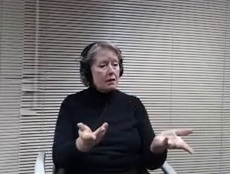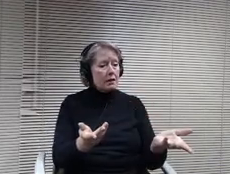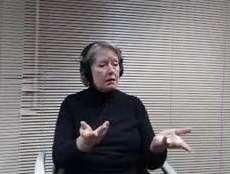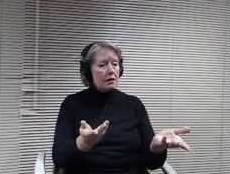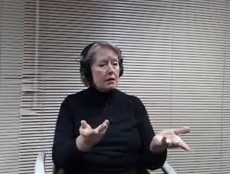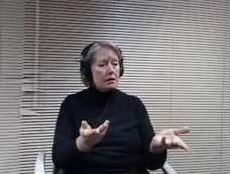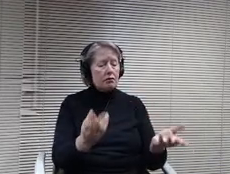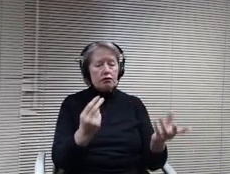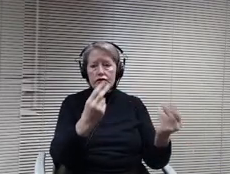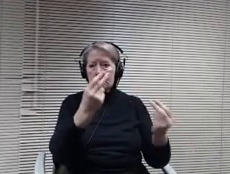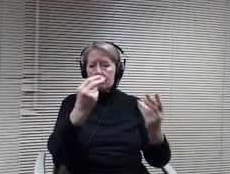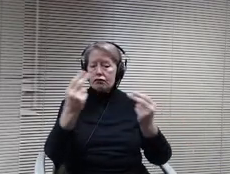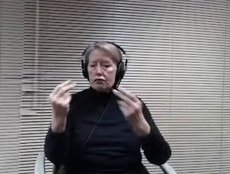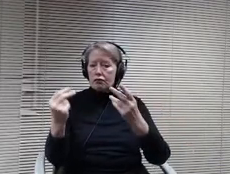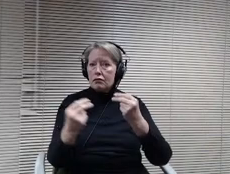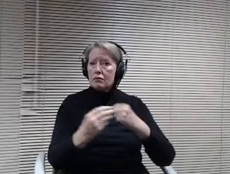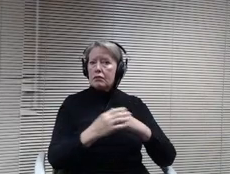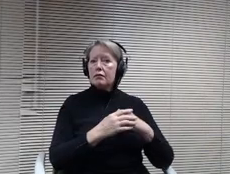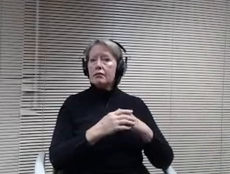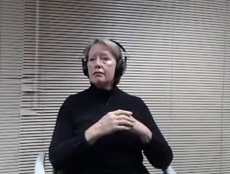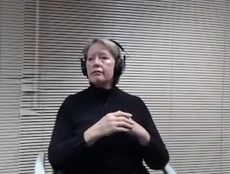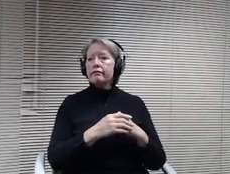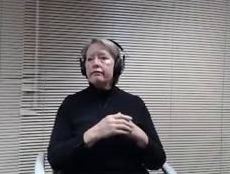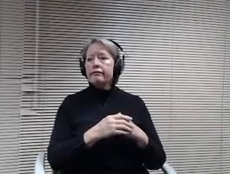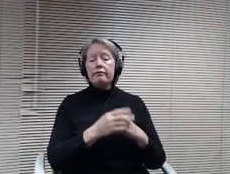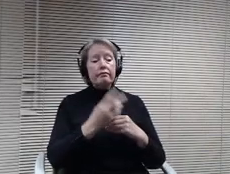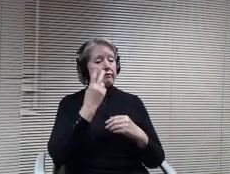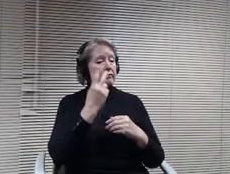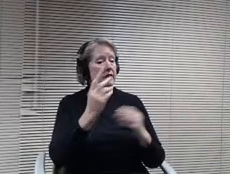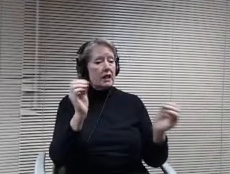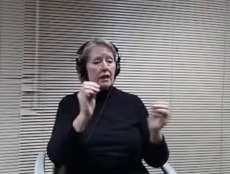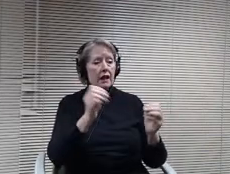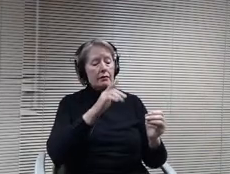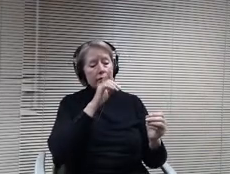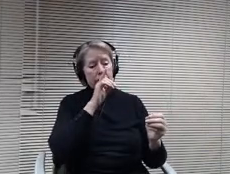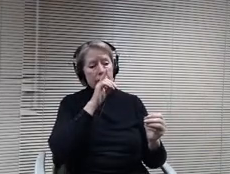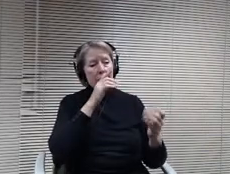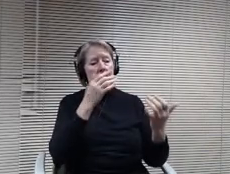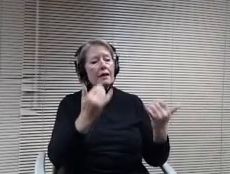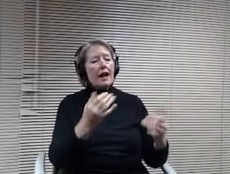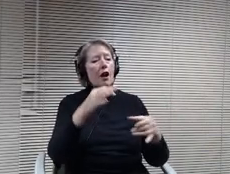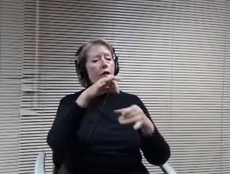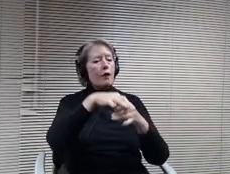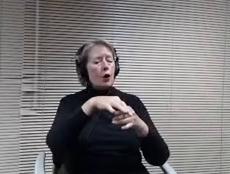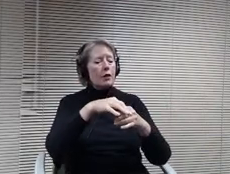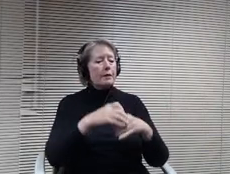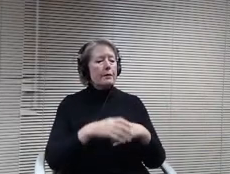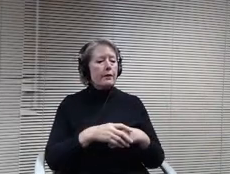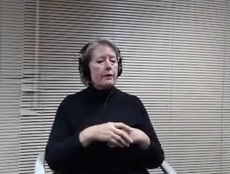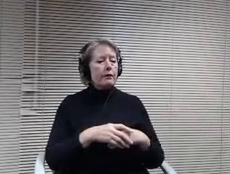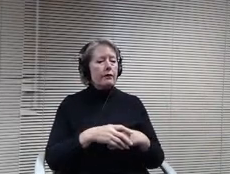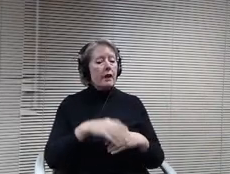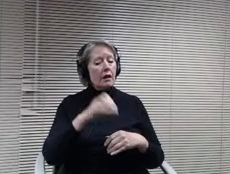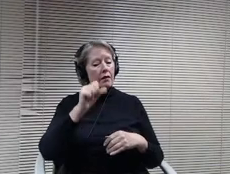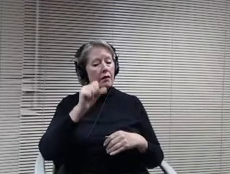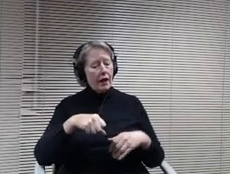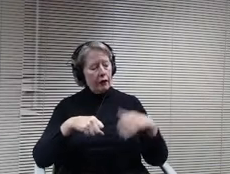Great seeing none. Let's move to roll cover board members if in favor. Please say I oppose and a board member. Ambrose and.